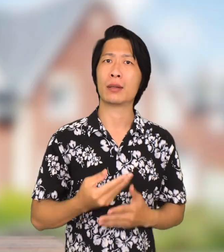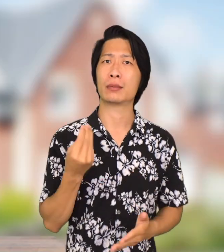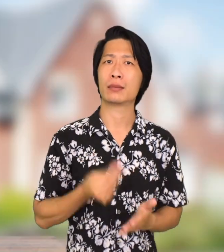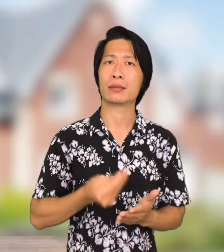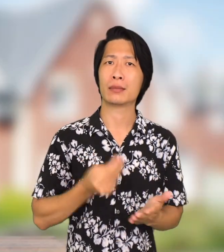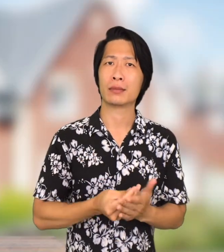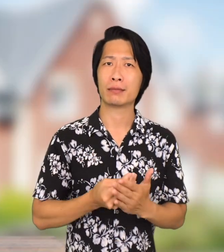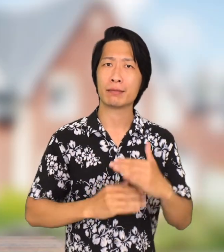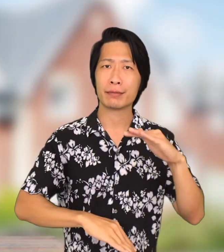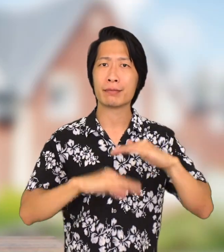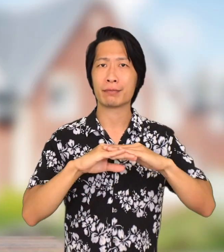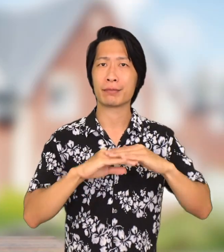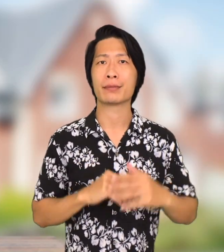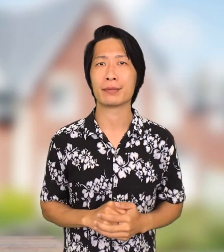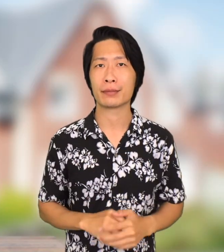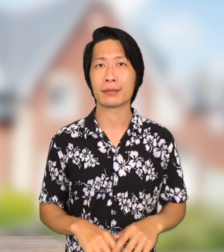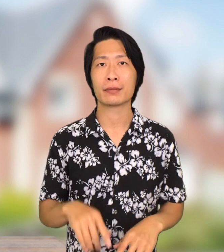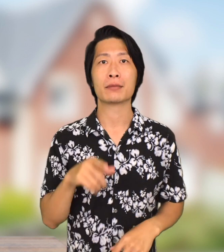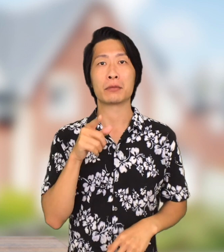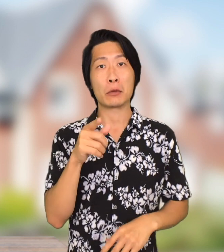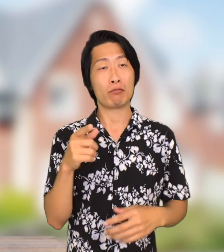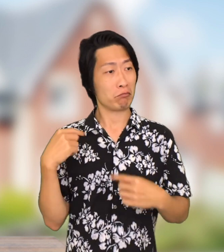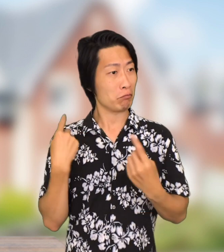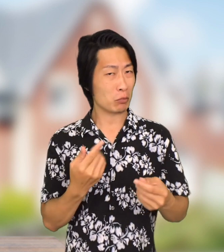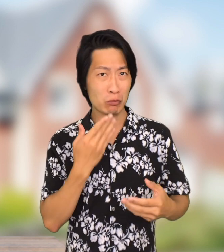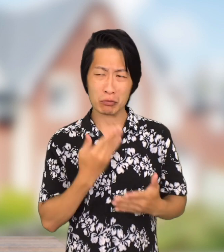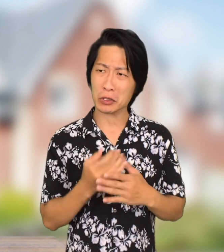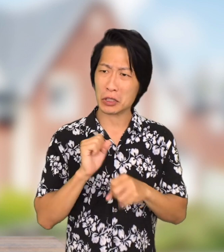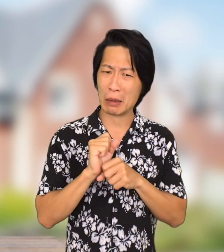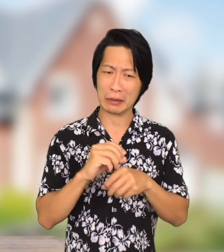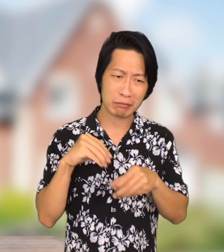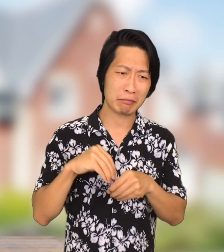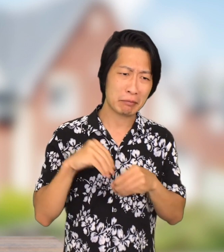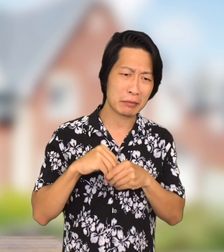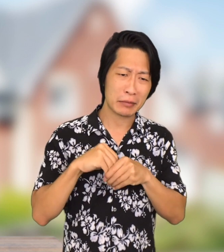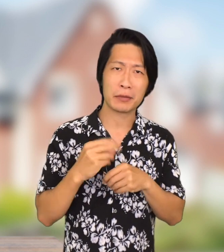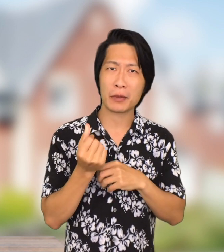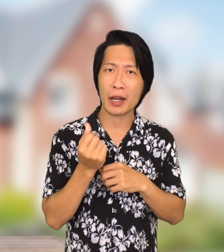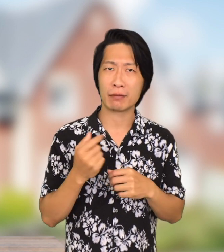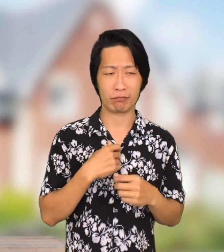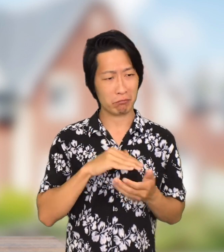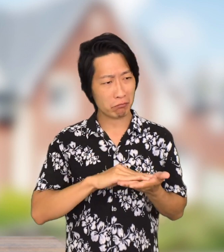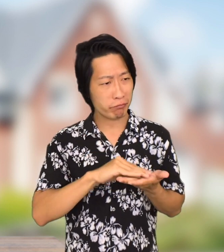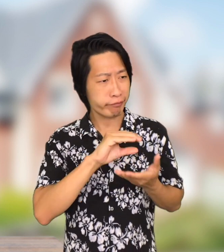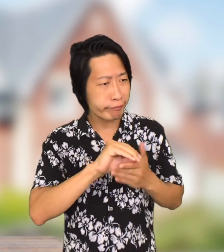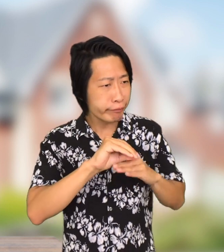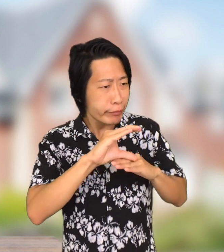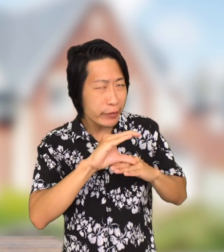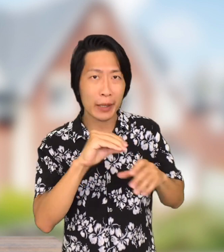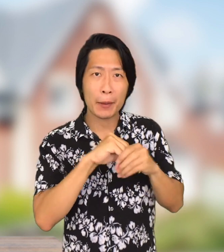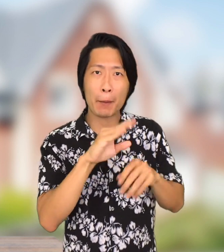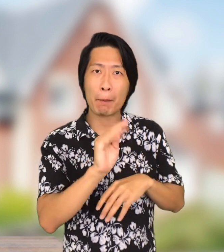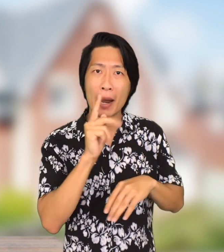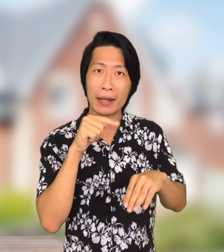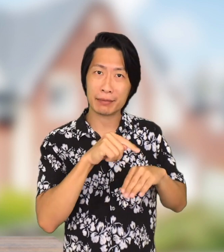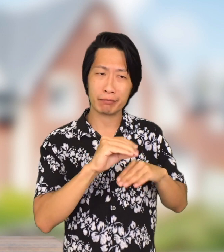You've done a good job saving up your money and now you have a good amount in your bank. But you may